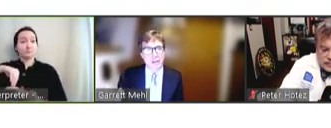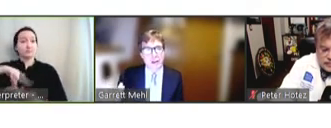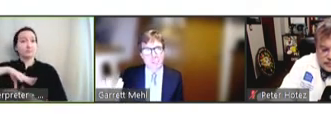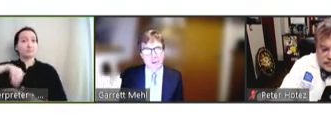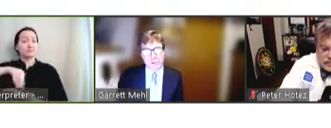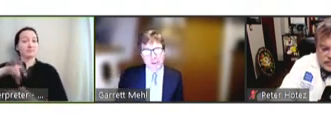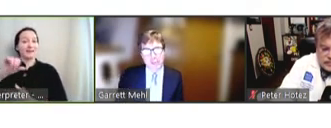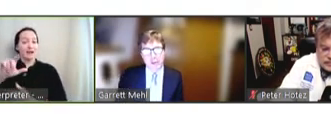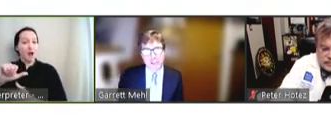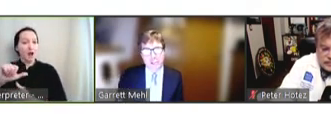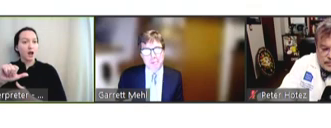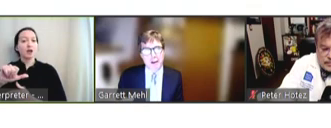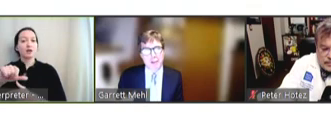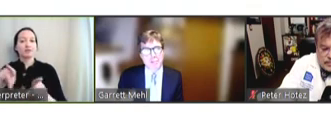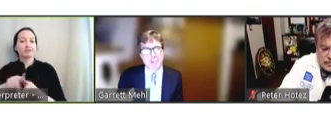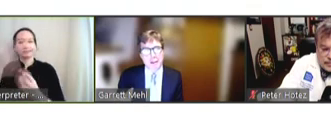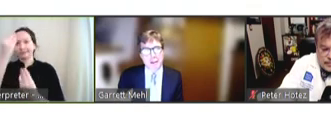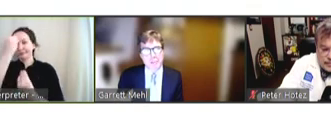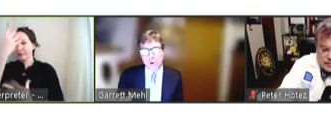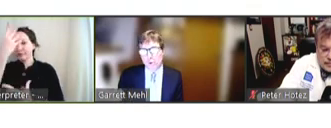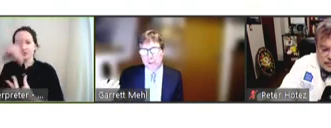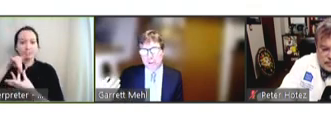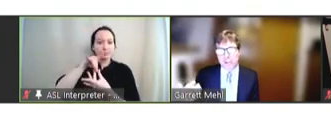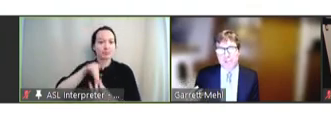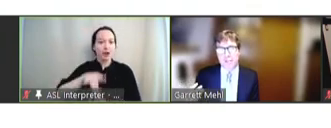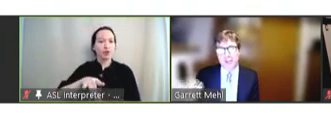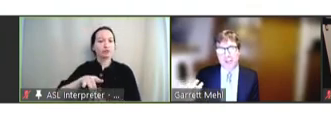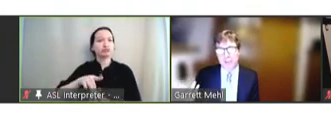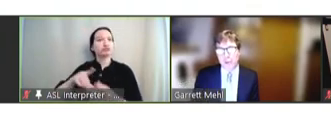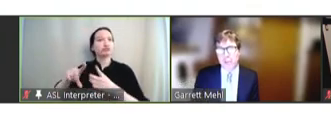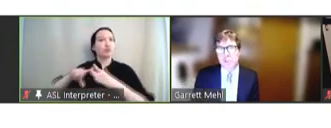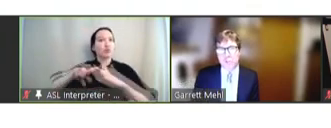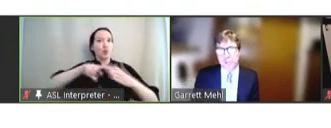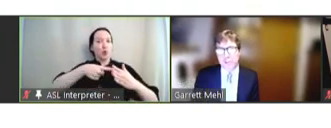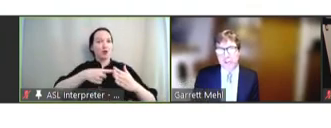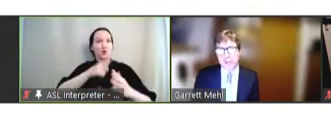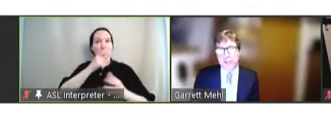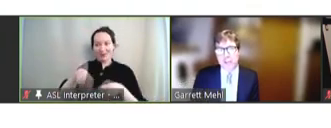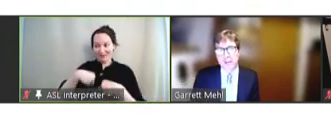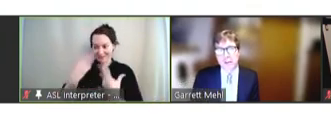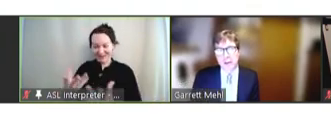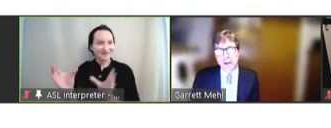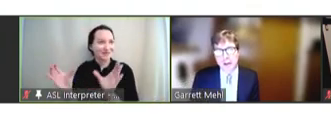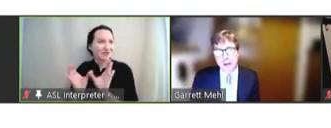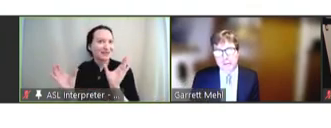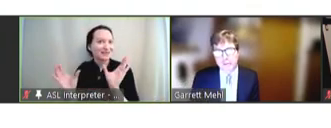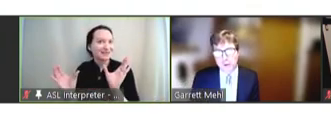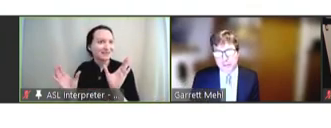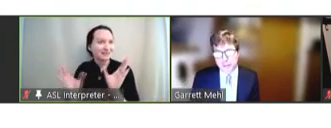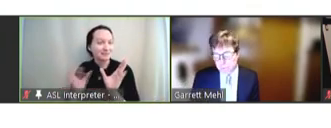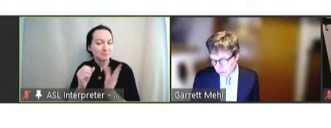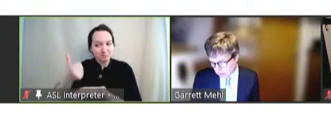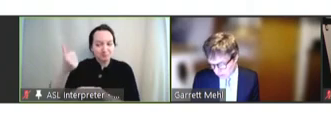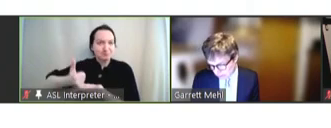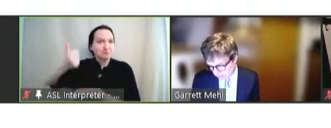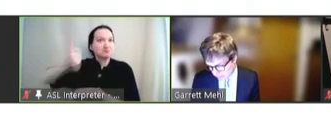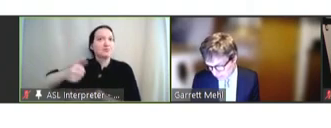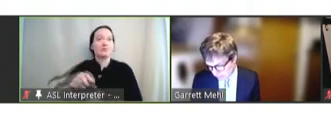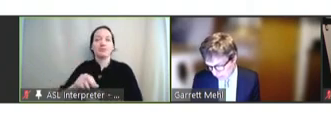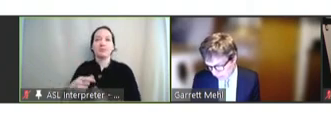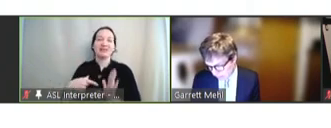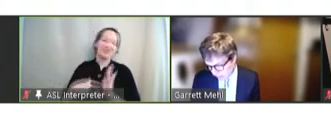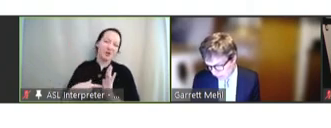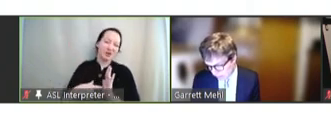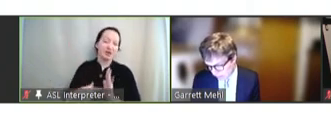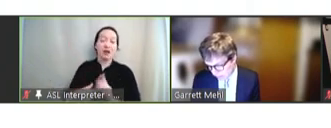but also information about the origins of who issued the certificate, for example. I think